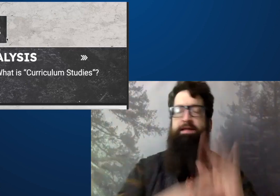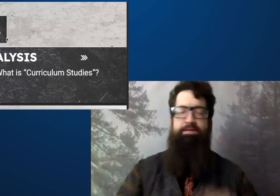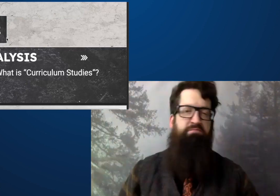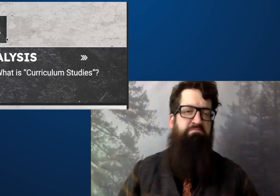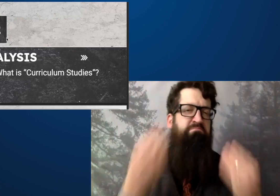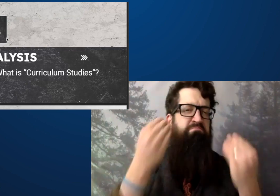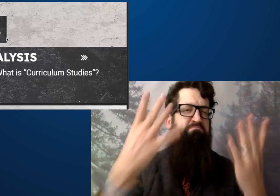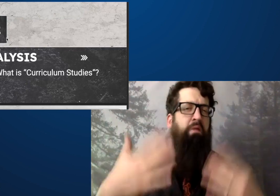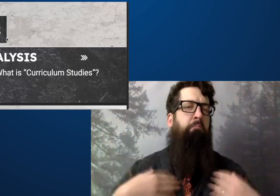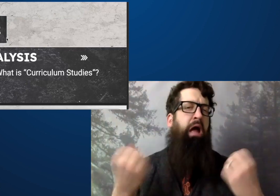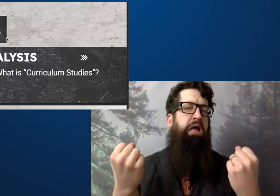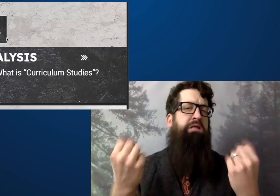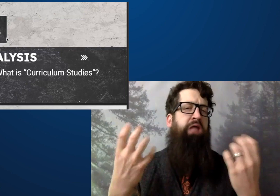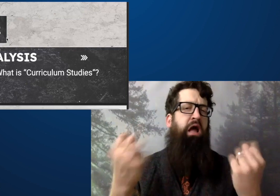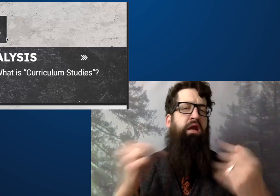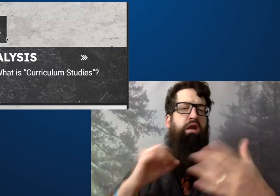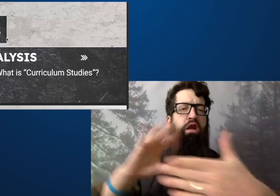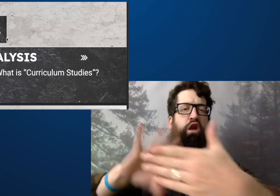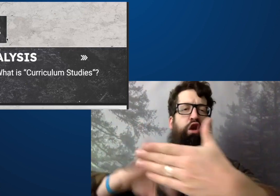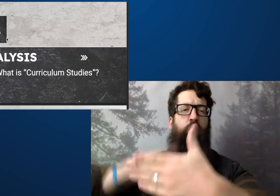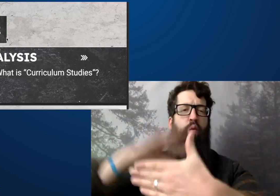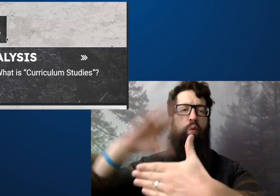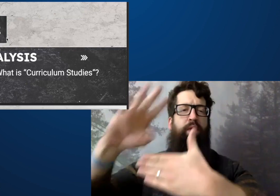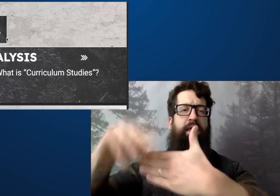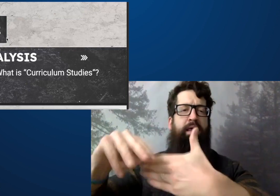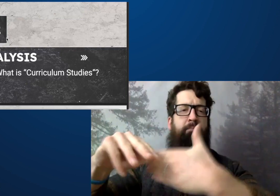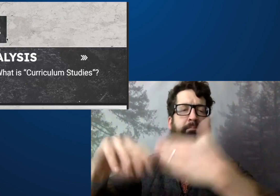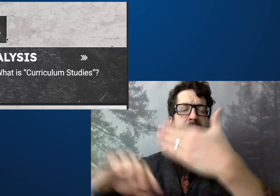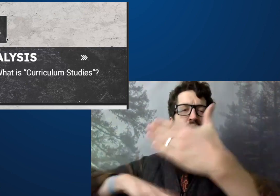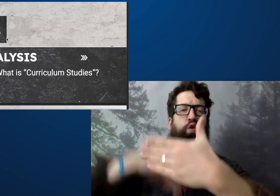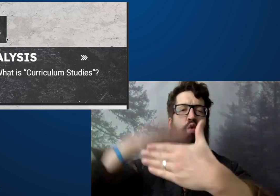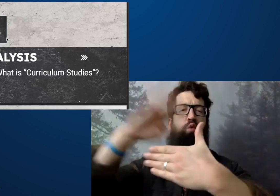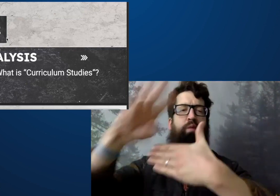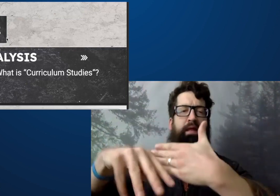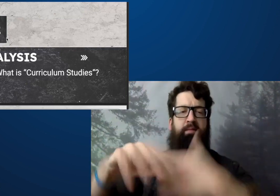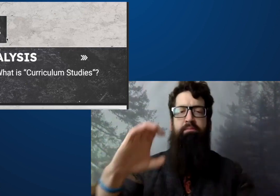I'd like to start off by talking about what curriculum is, and I'm going to sign this, sign in.